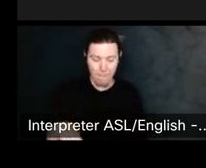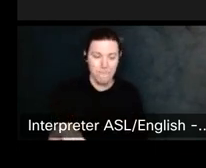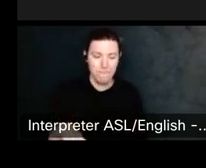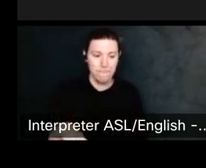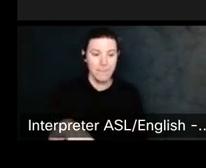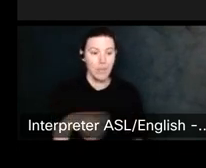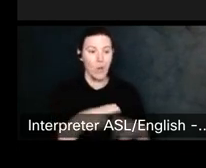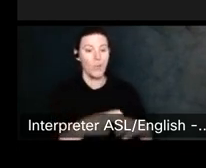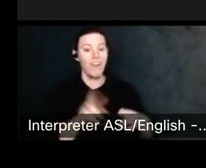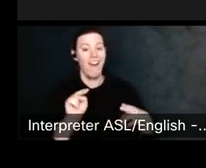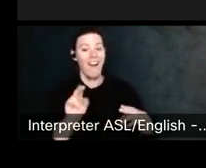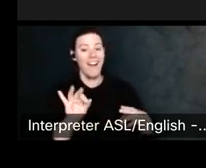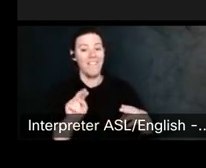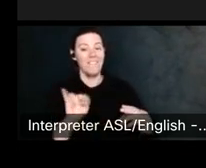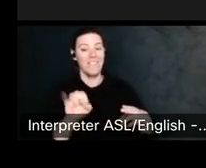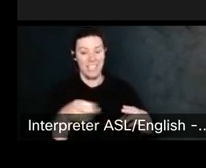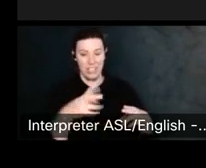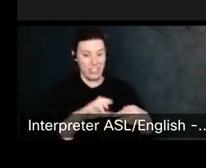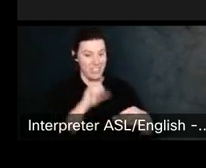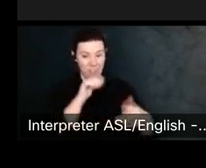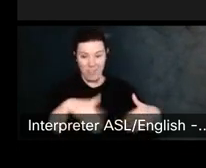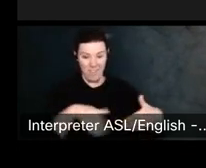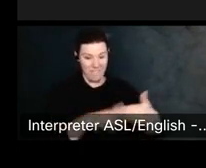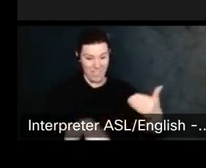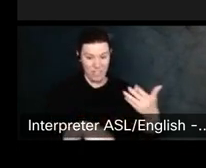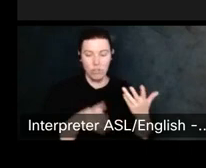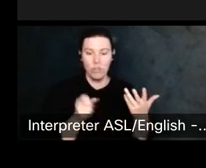Under that they were allowed to present an unfinished work.